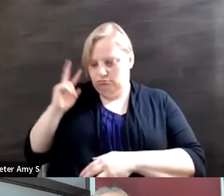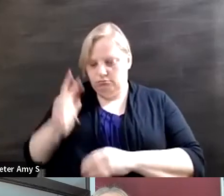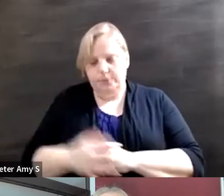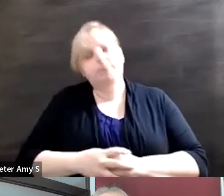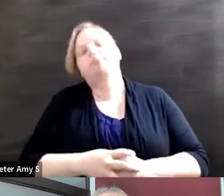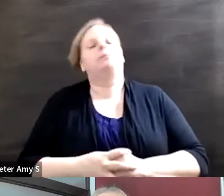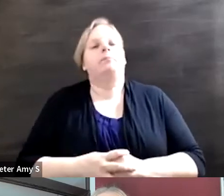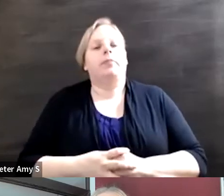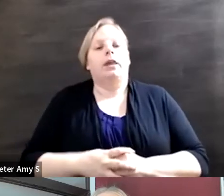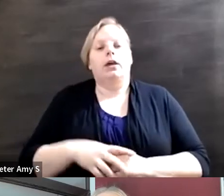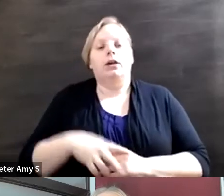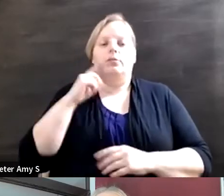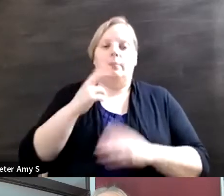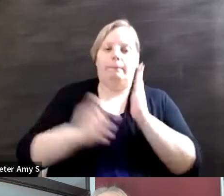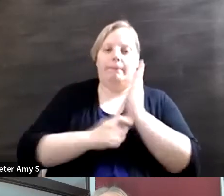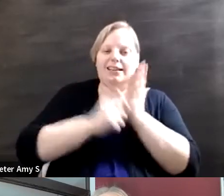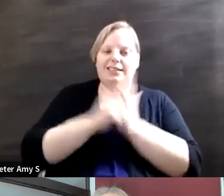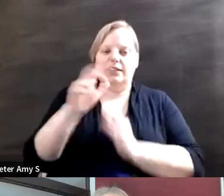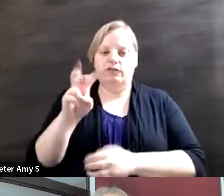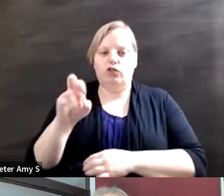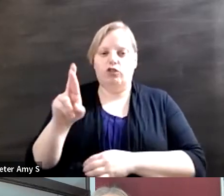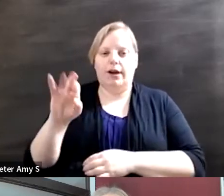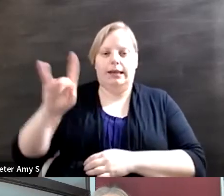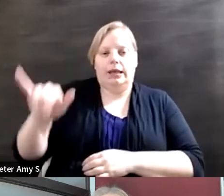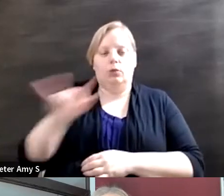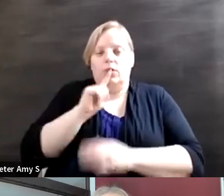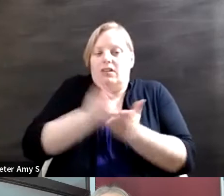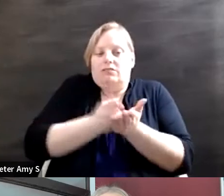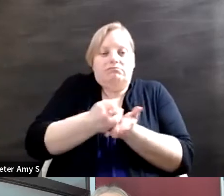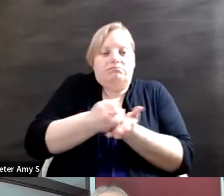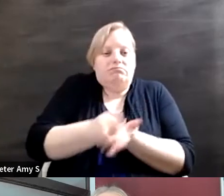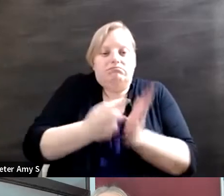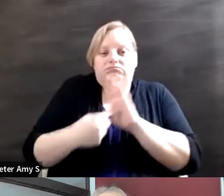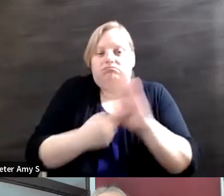in Variety magazine and just the authentic representation that took place there and how